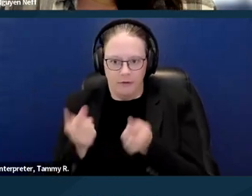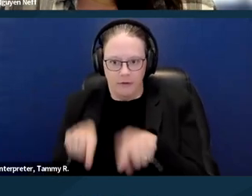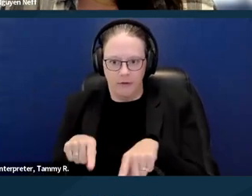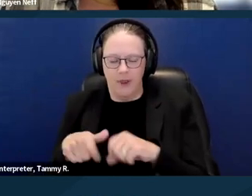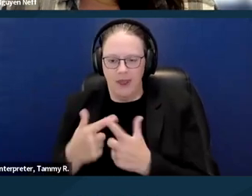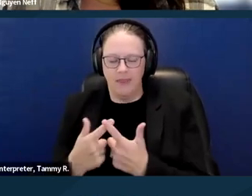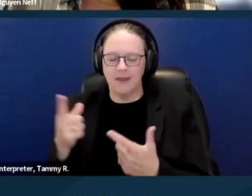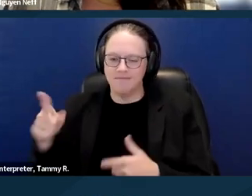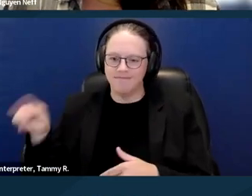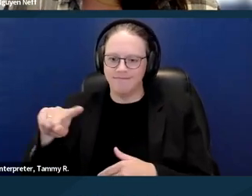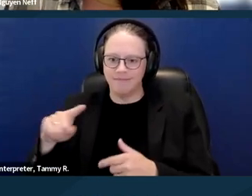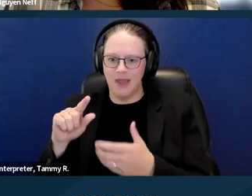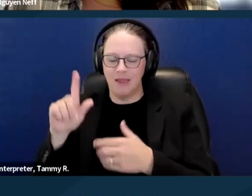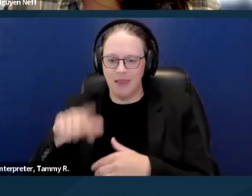unlawful detainer case to deal with.